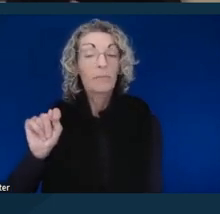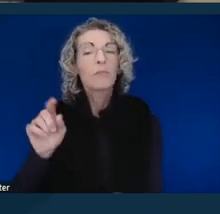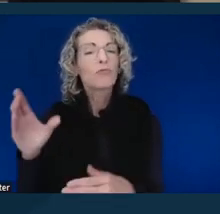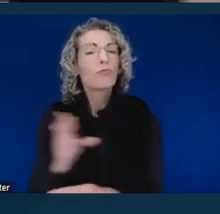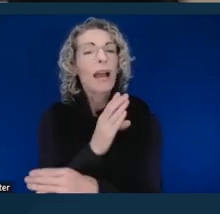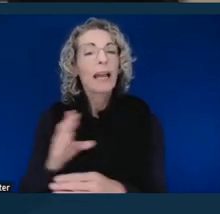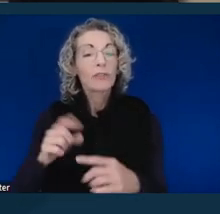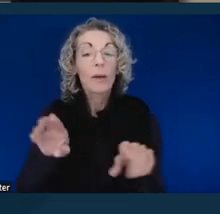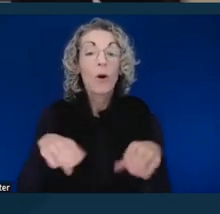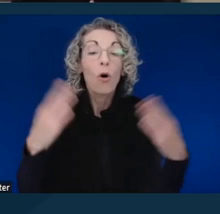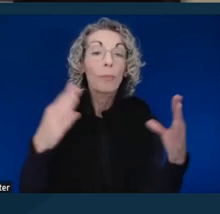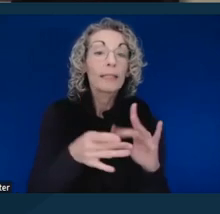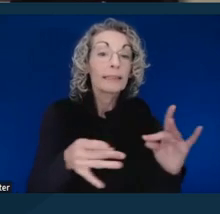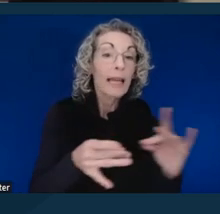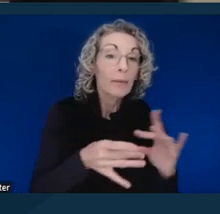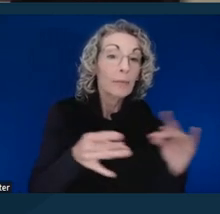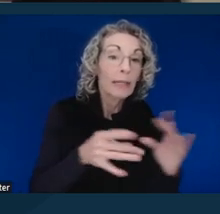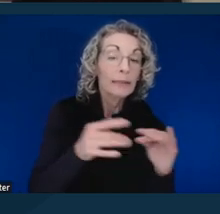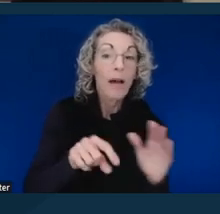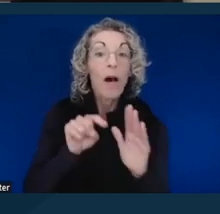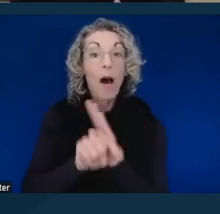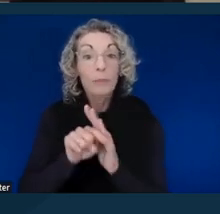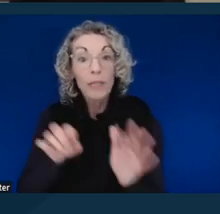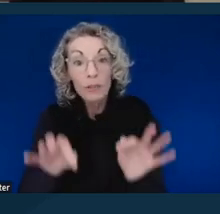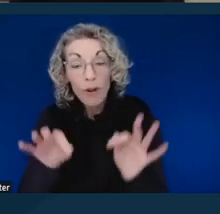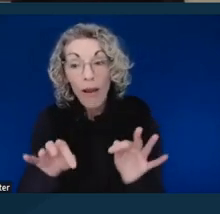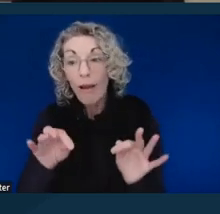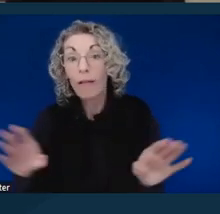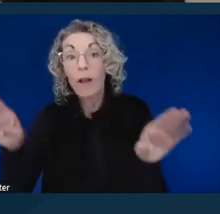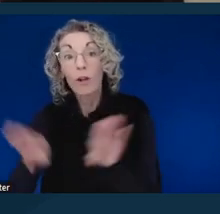homicide trials, closing statements, a number of things.